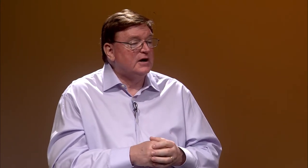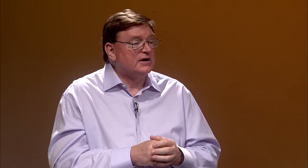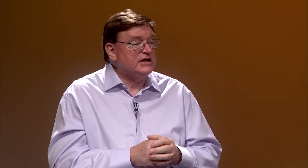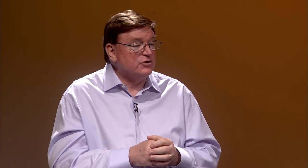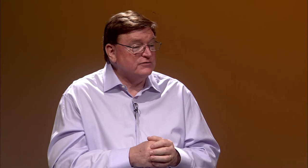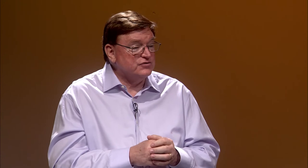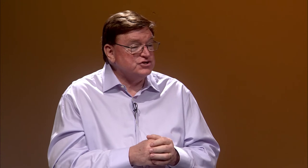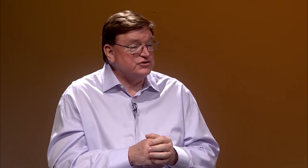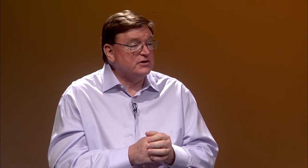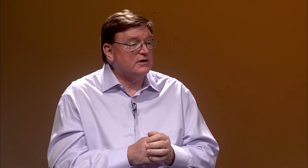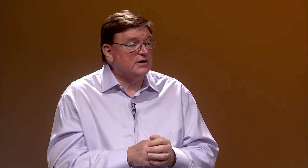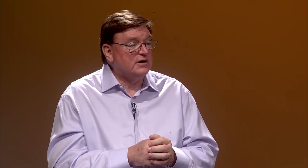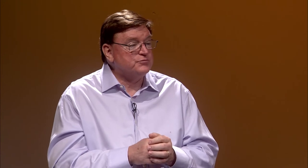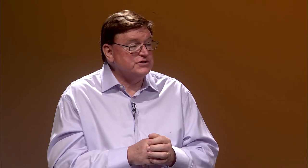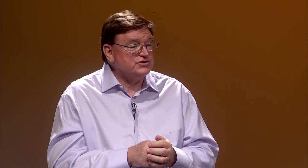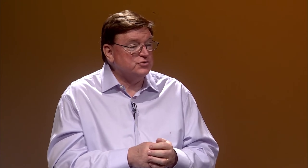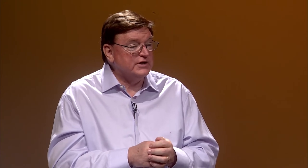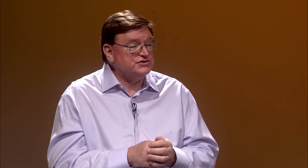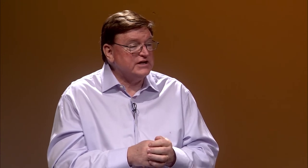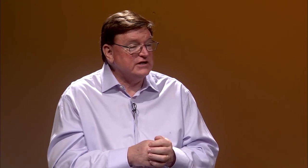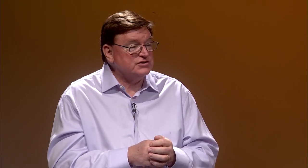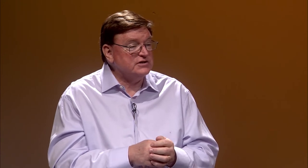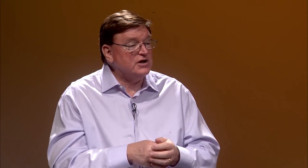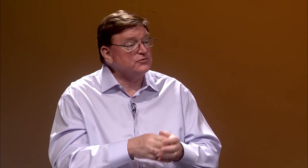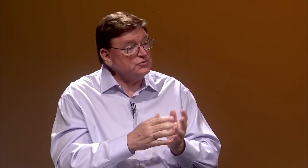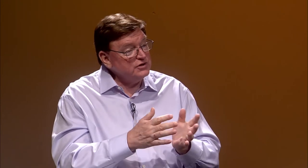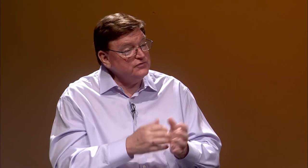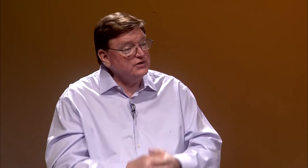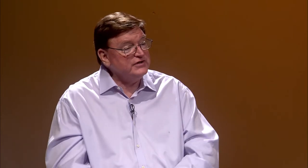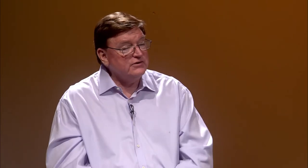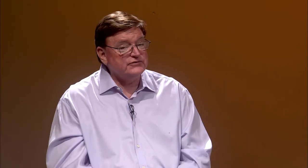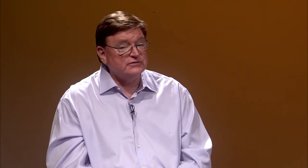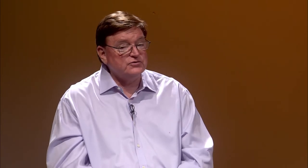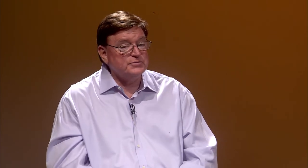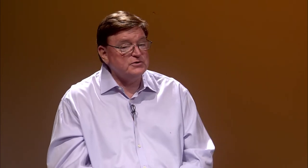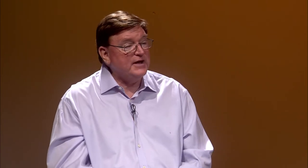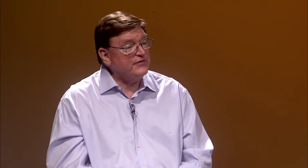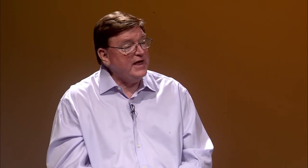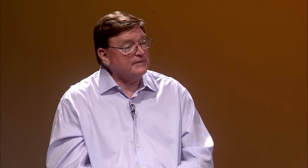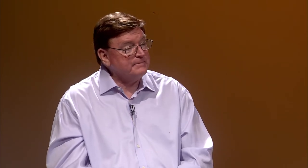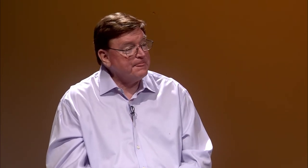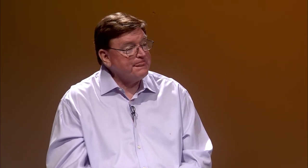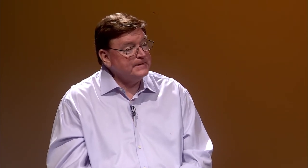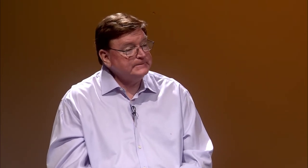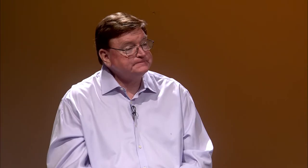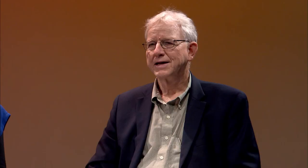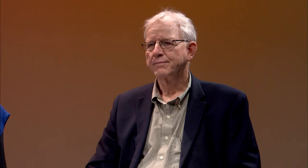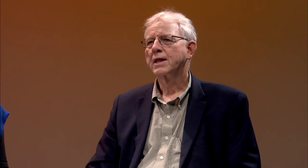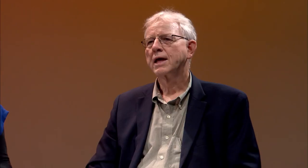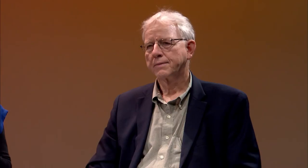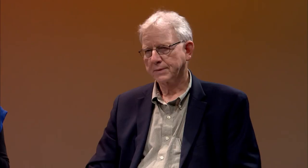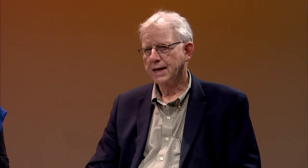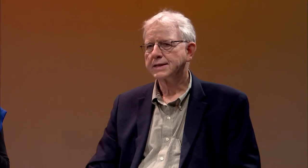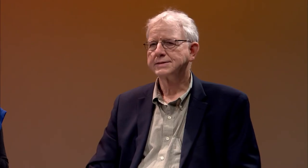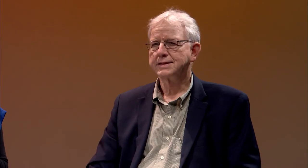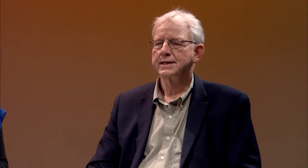here in Virginia preschool education, and I was wondering if you could tell us a little bit about that.